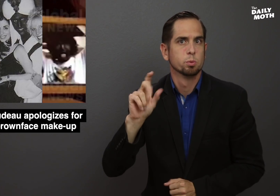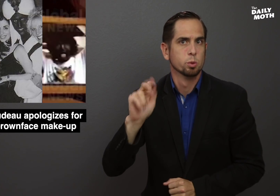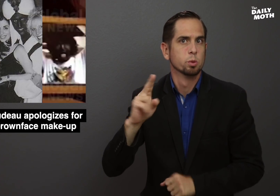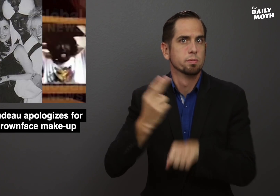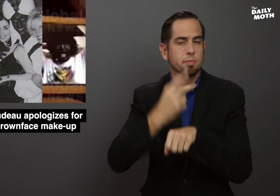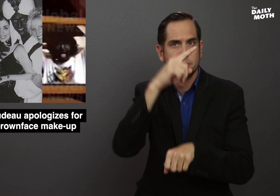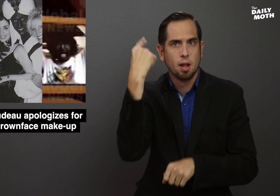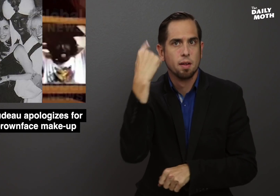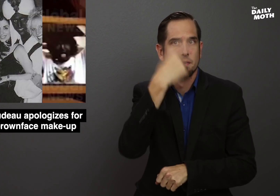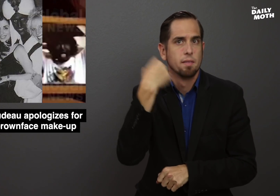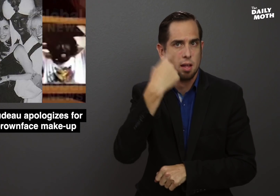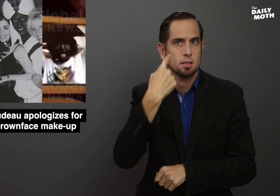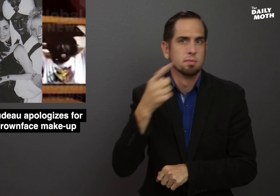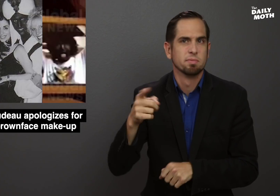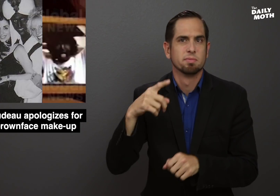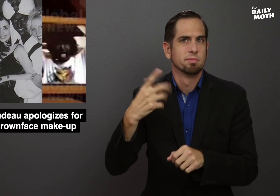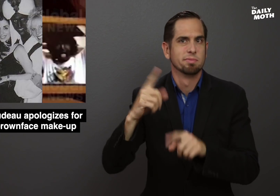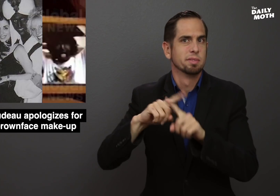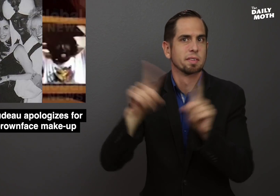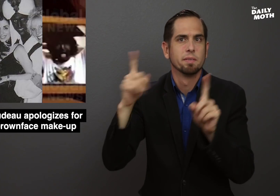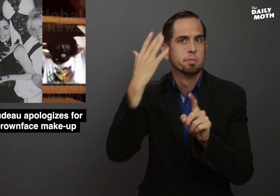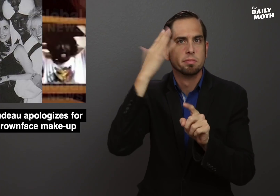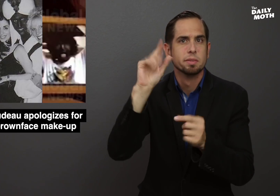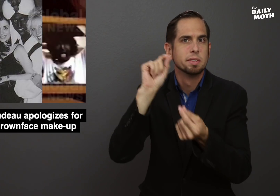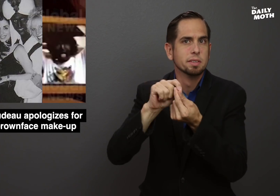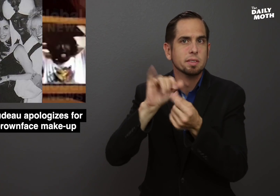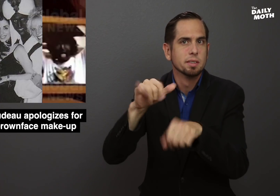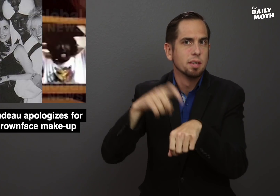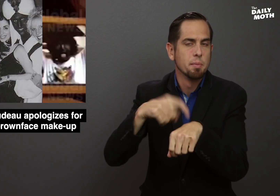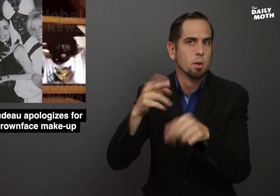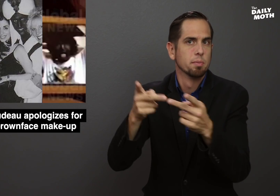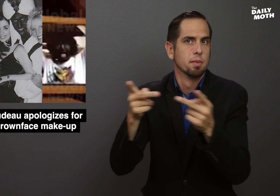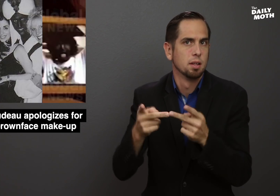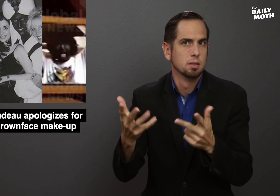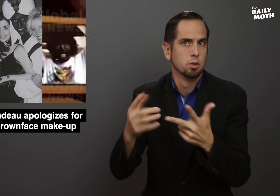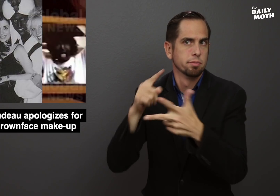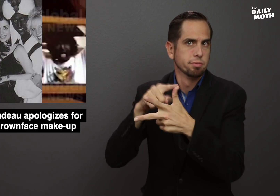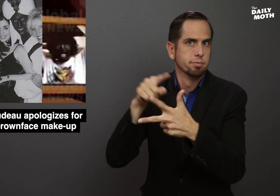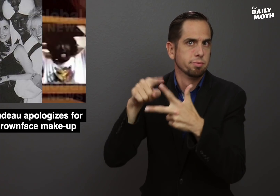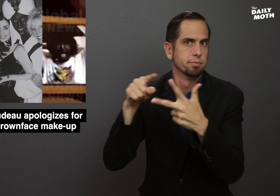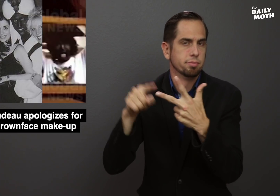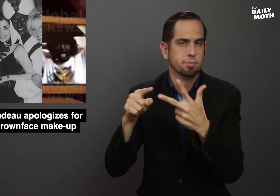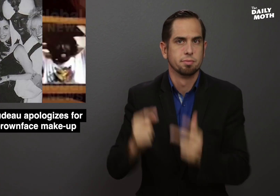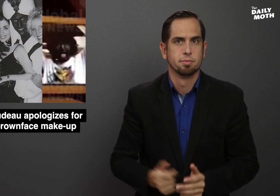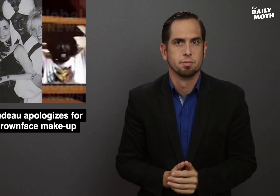Trudeau wearing blackface at an unknown time and place.